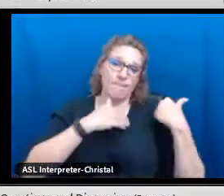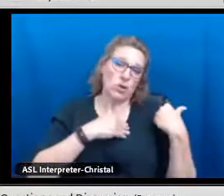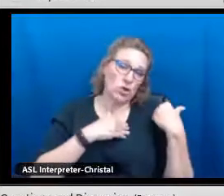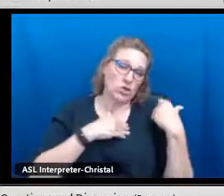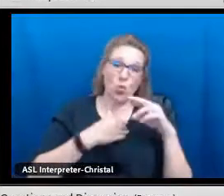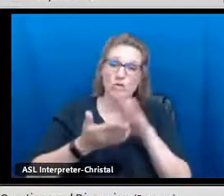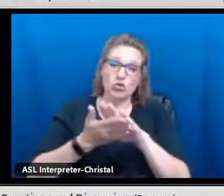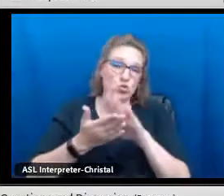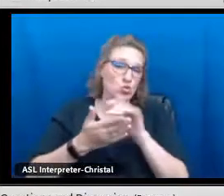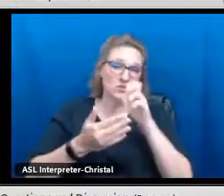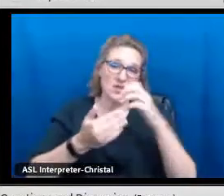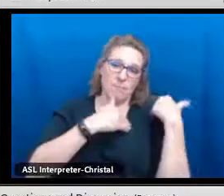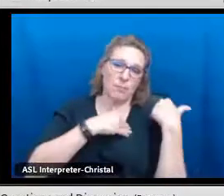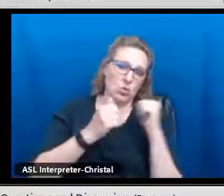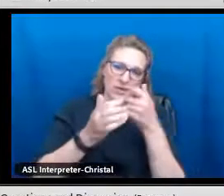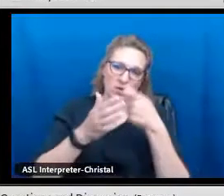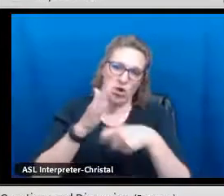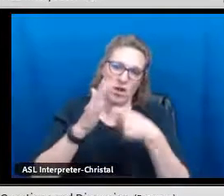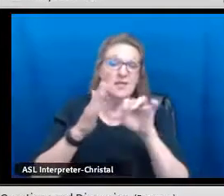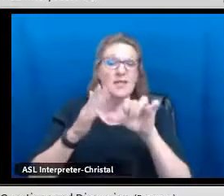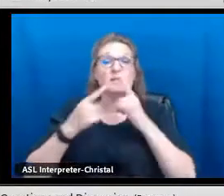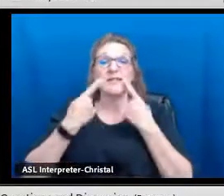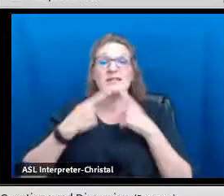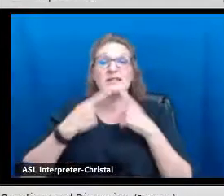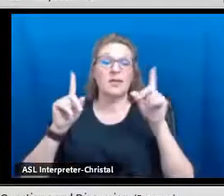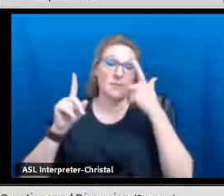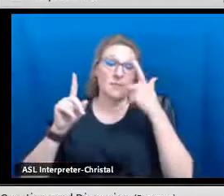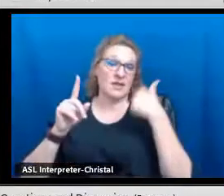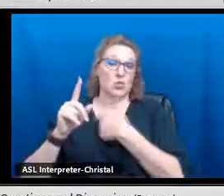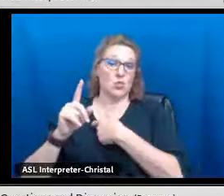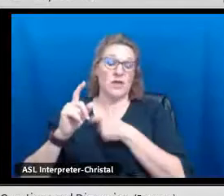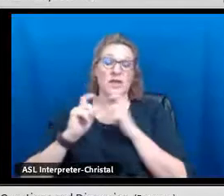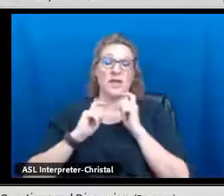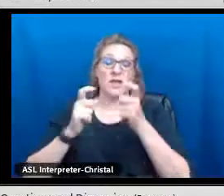district level so the students aren't burdened with the costs or the schools aren't burdened